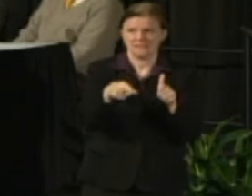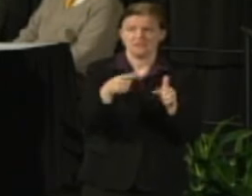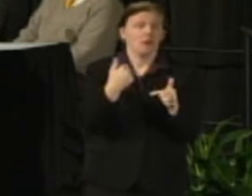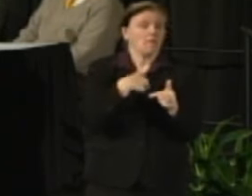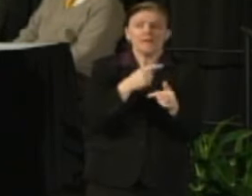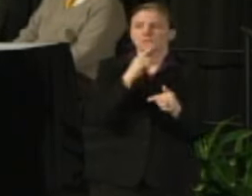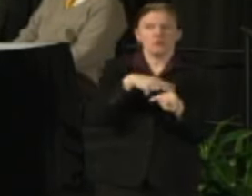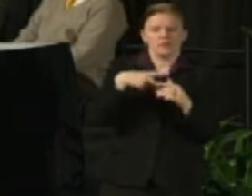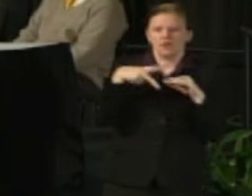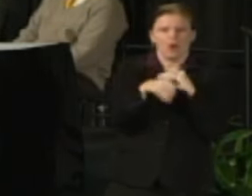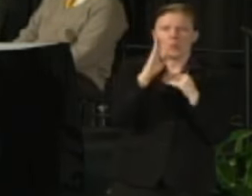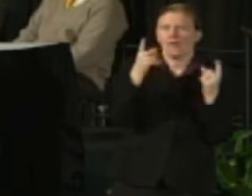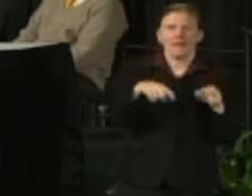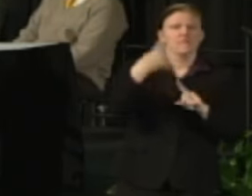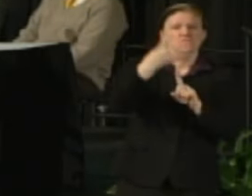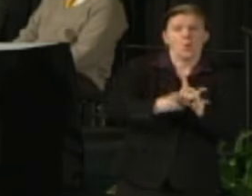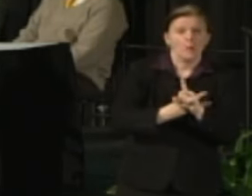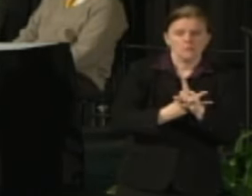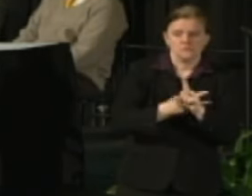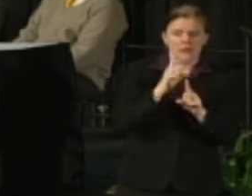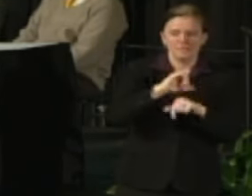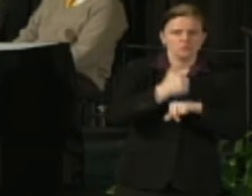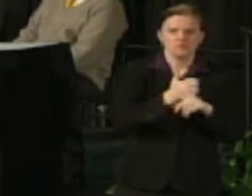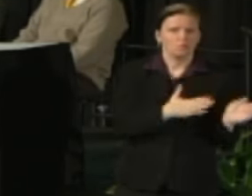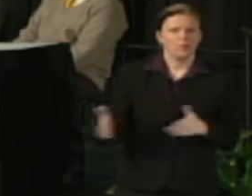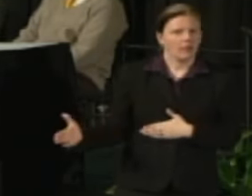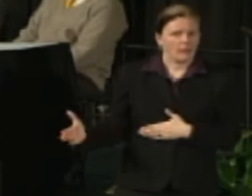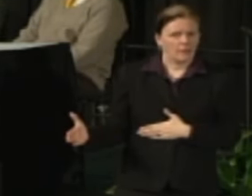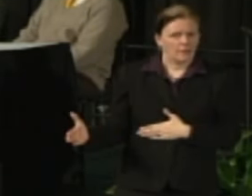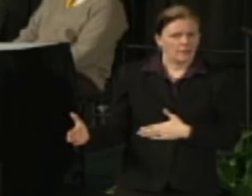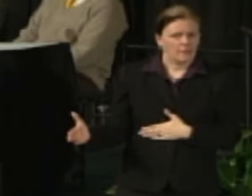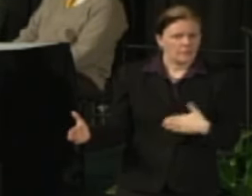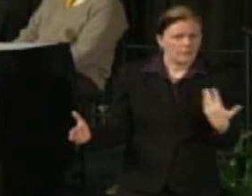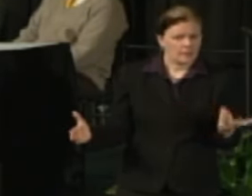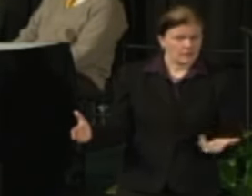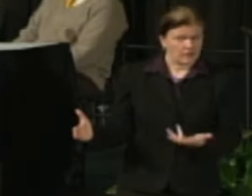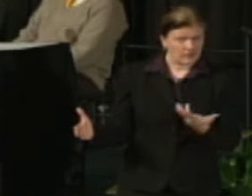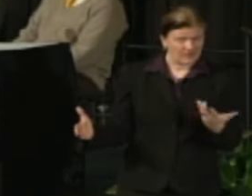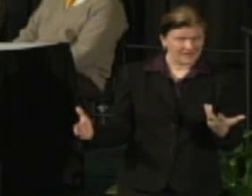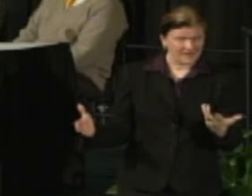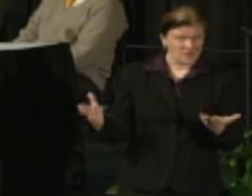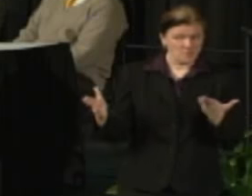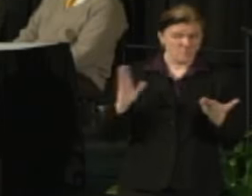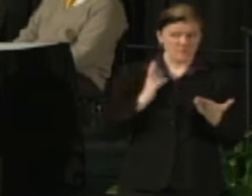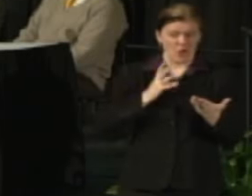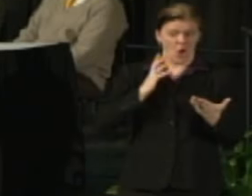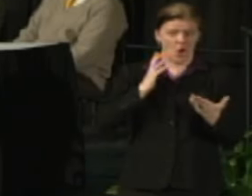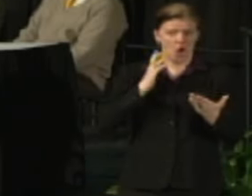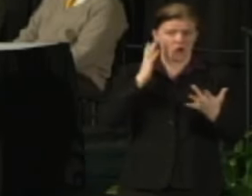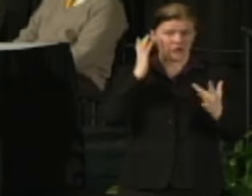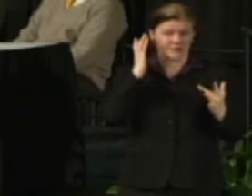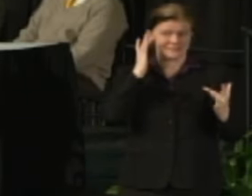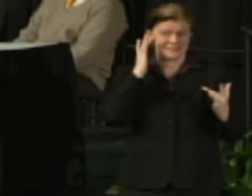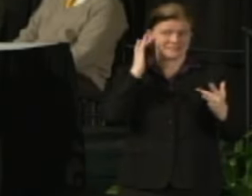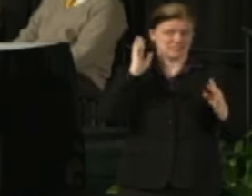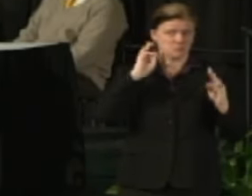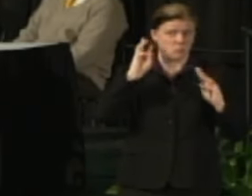So there must be some kind of planning that could at least alleviate or allow for people to have some future thought.